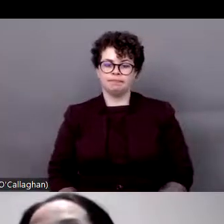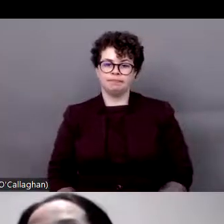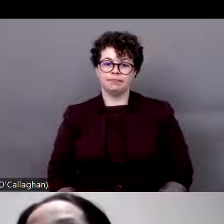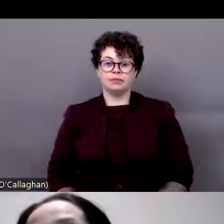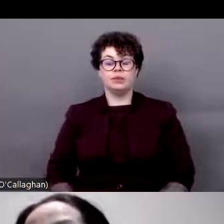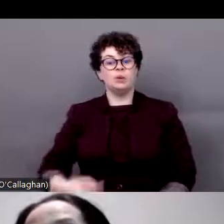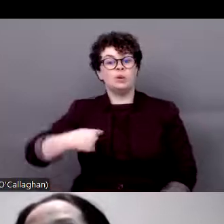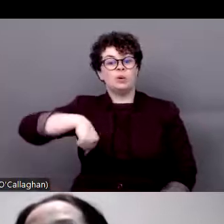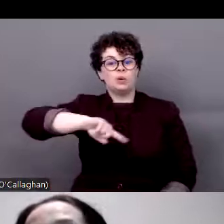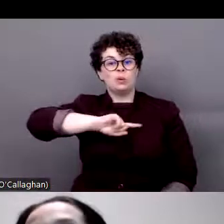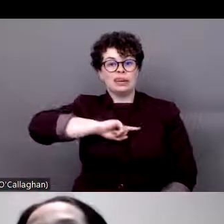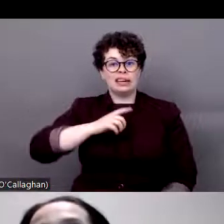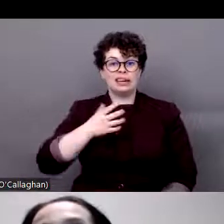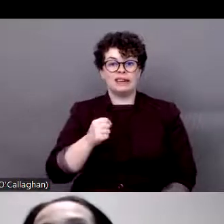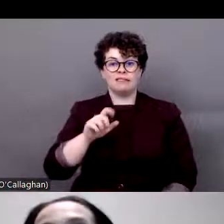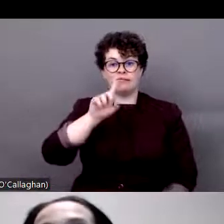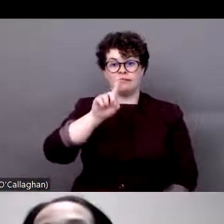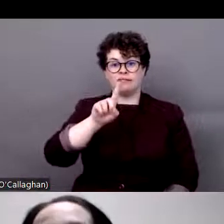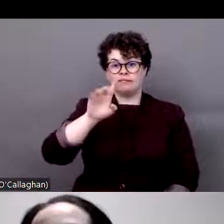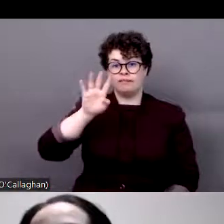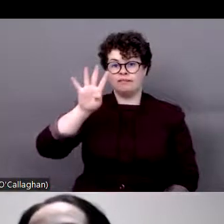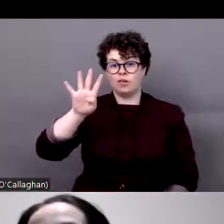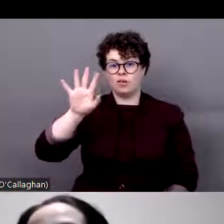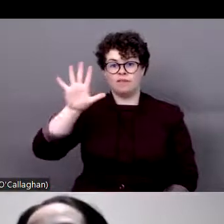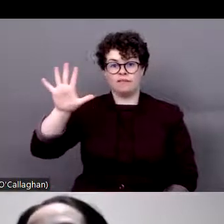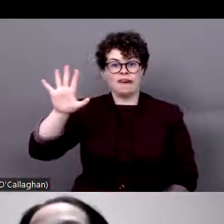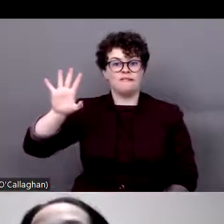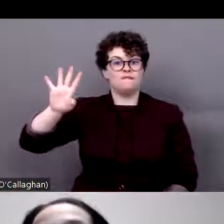have 14 -- 54 Roma and non-Roma